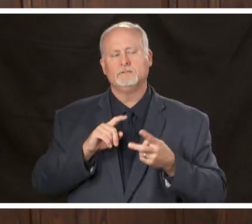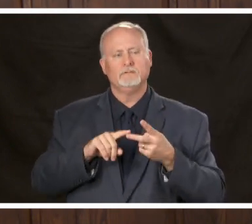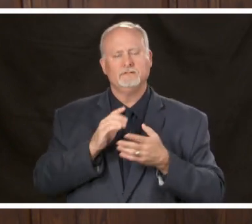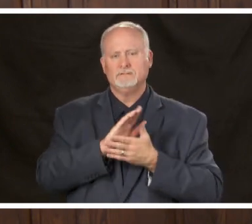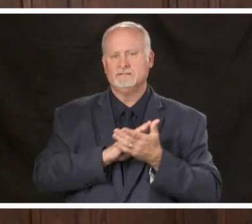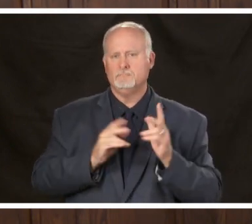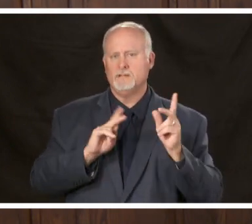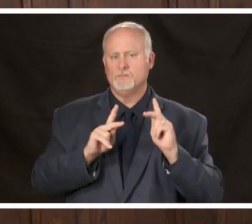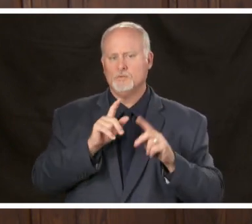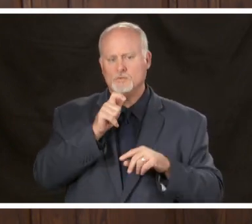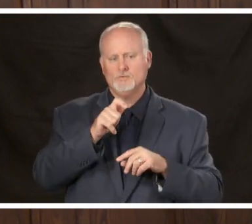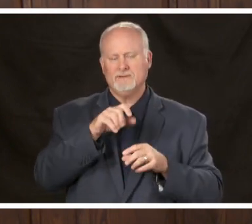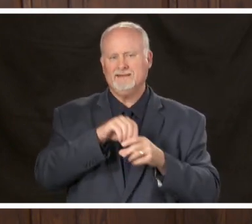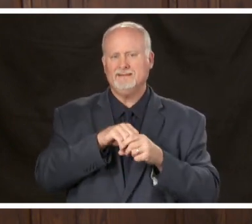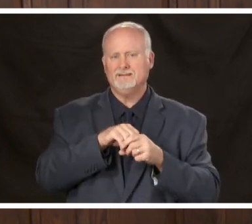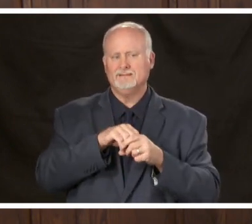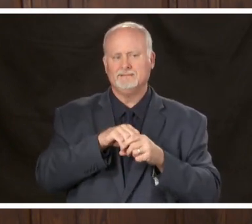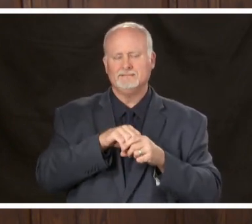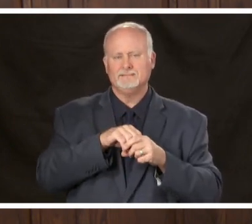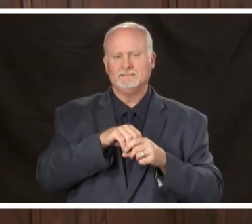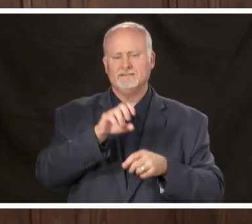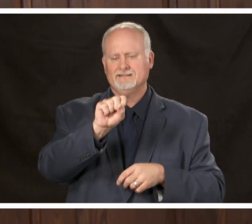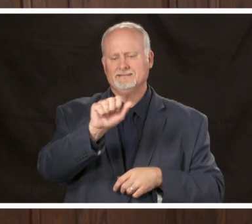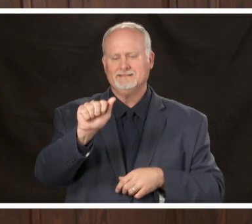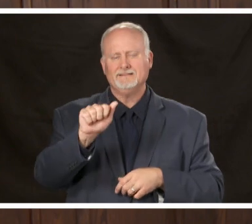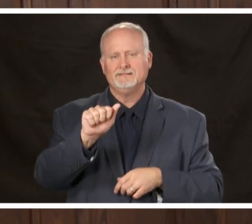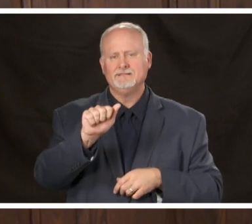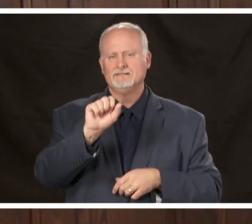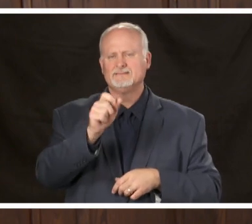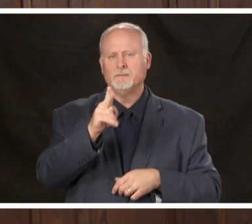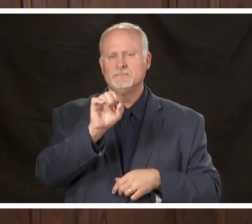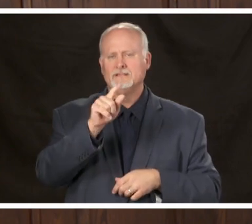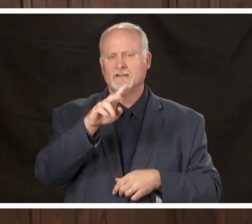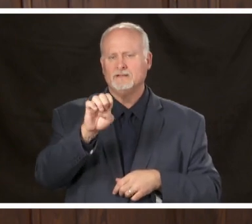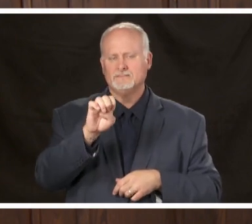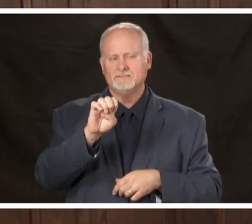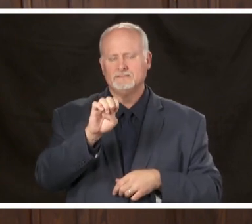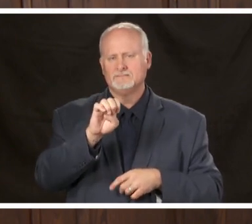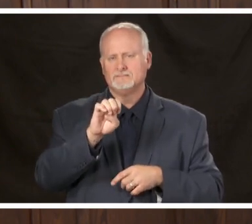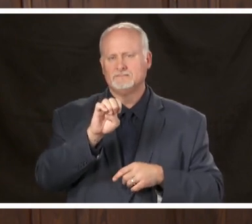are in substance use rehab programs so we're really really fortunate to have a